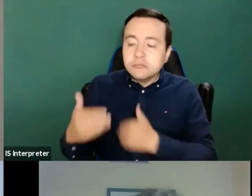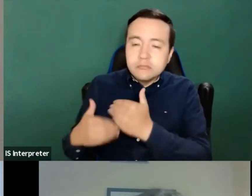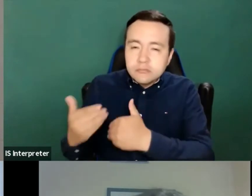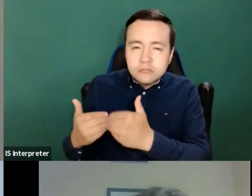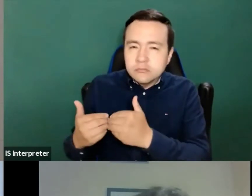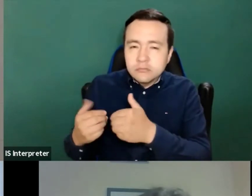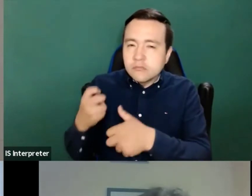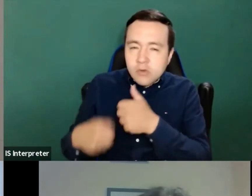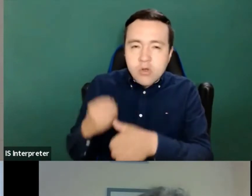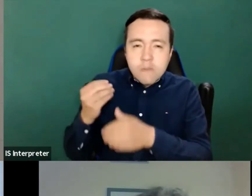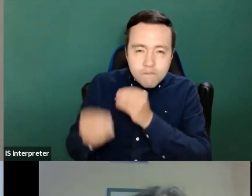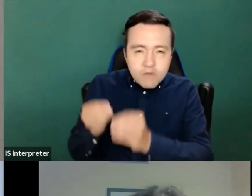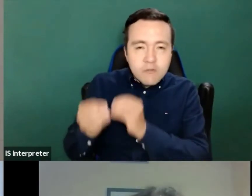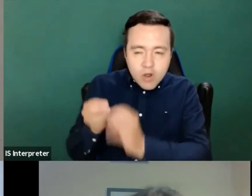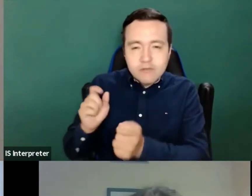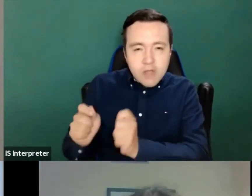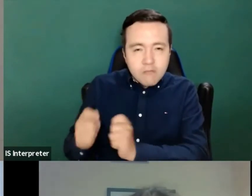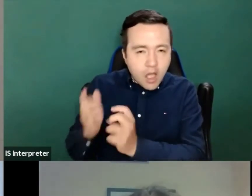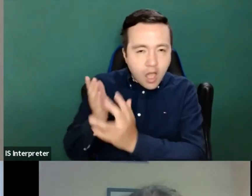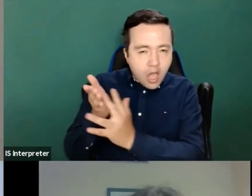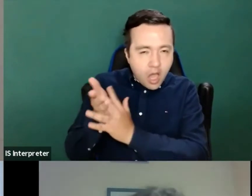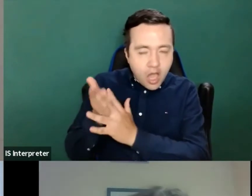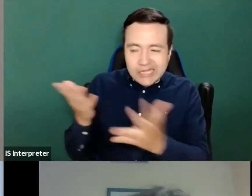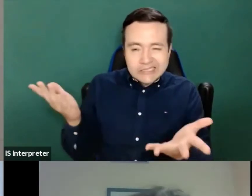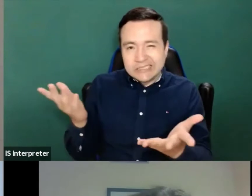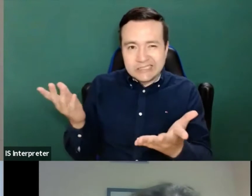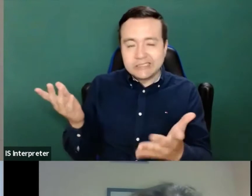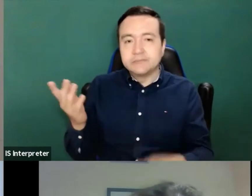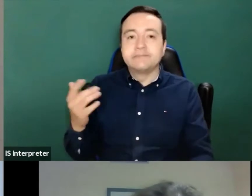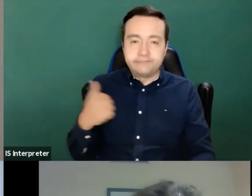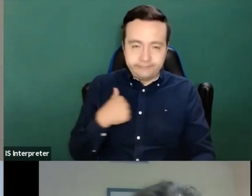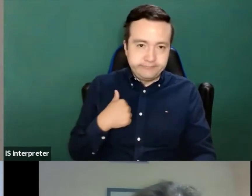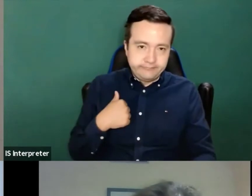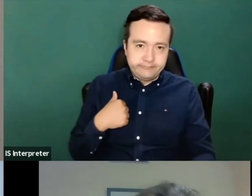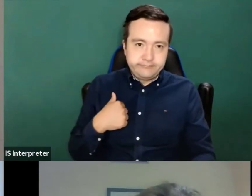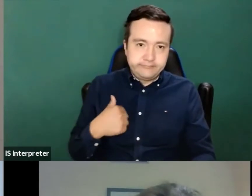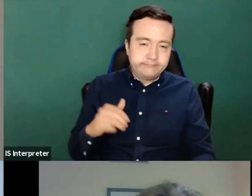So they, I mean, such as I'm going to make to name them because they are relevant, such